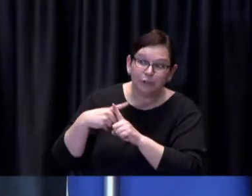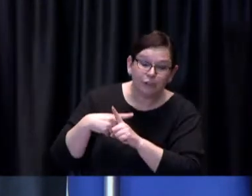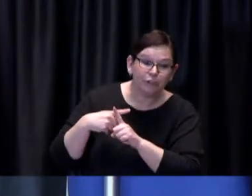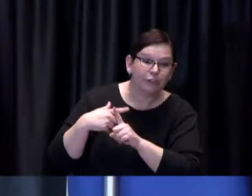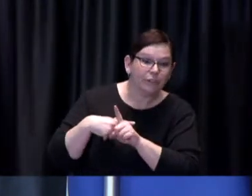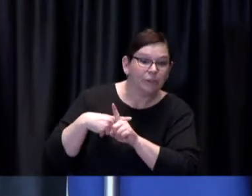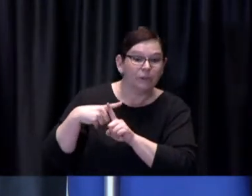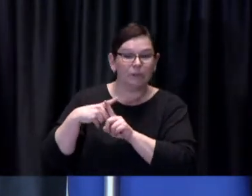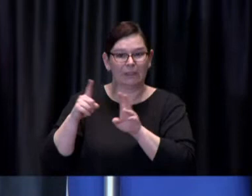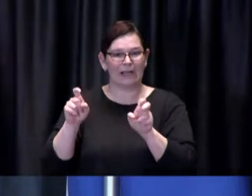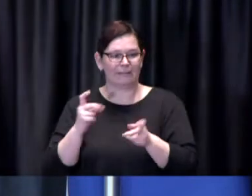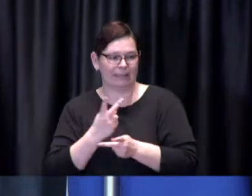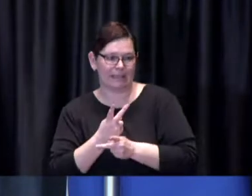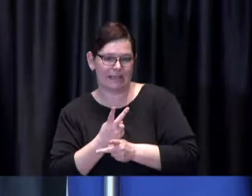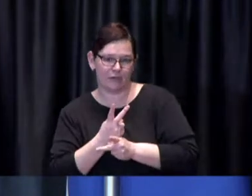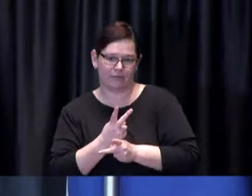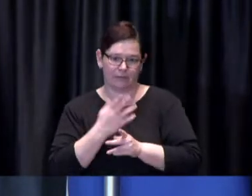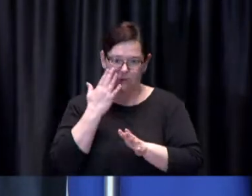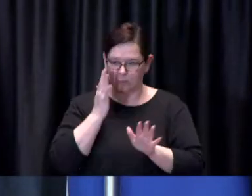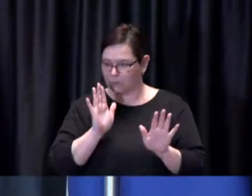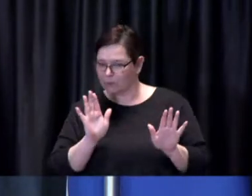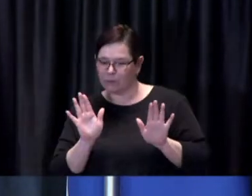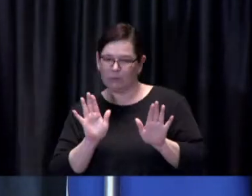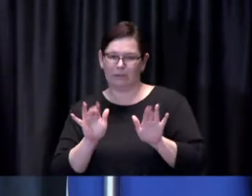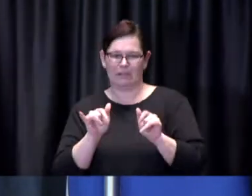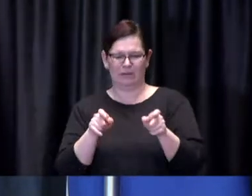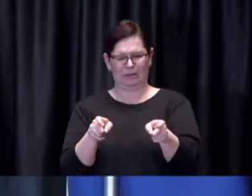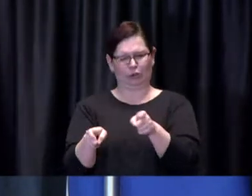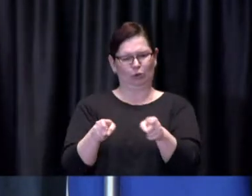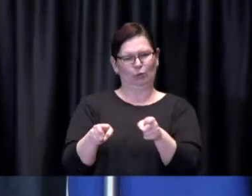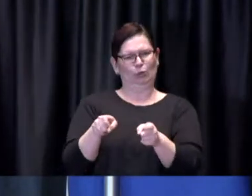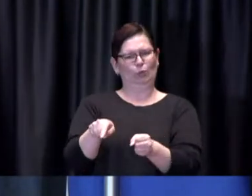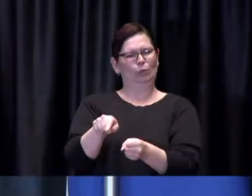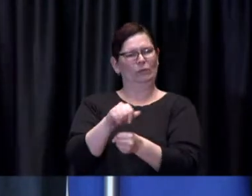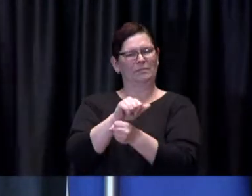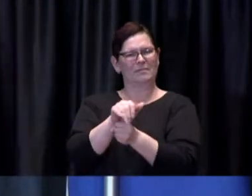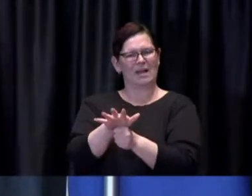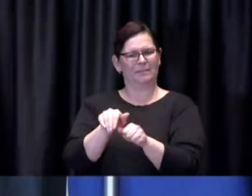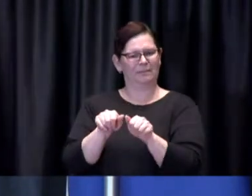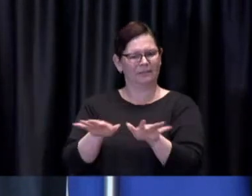to reduce transmission to the greatest extent possible while we try to roll out those vaccines